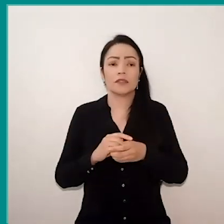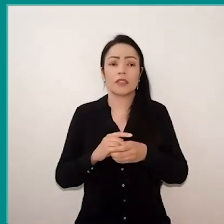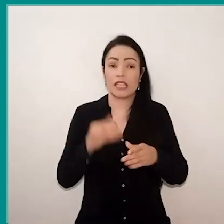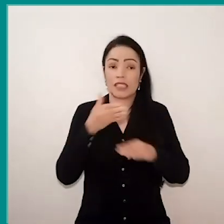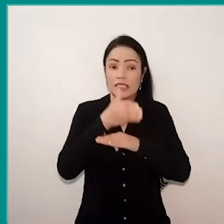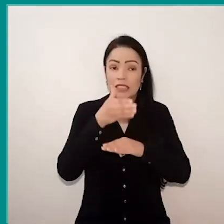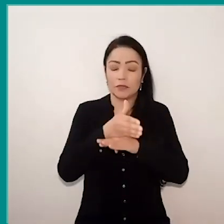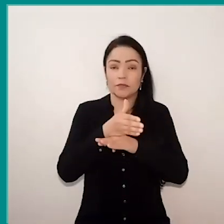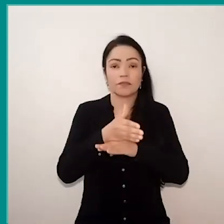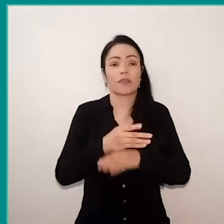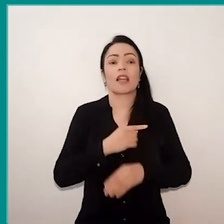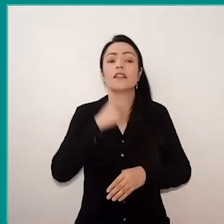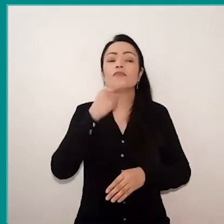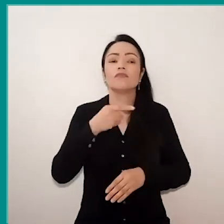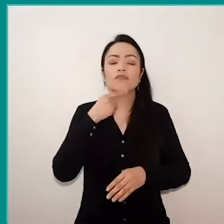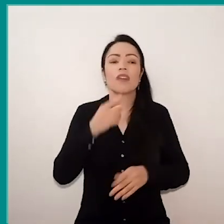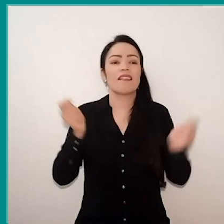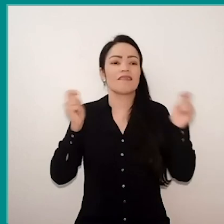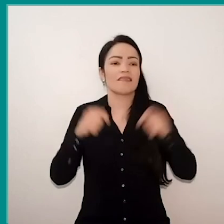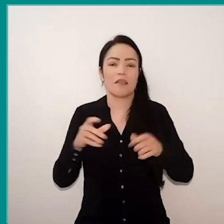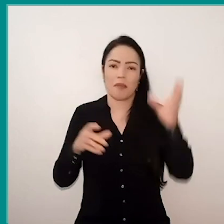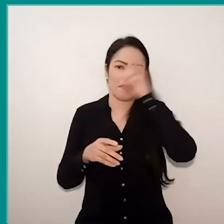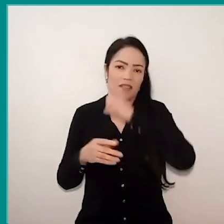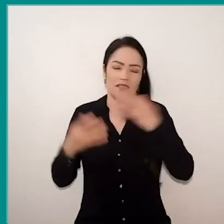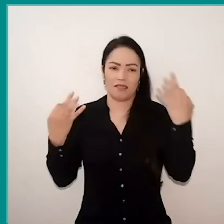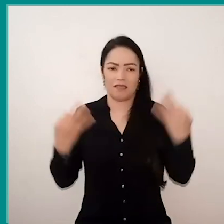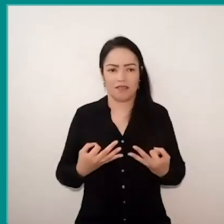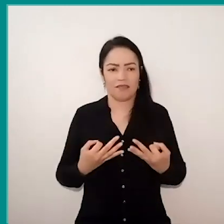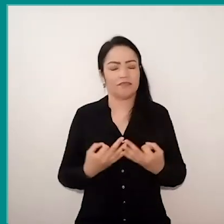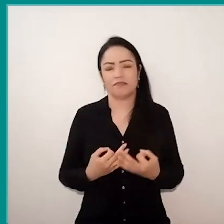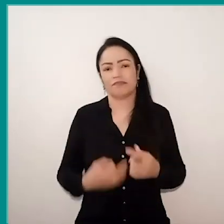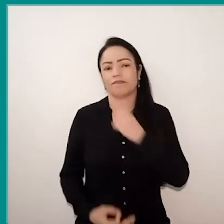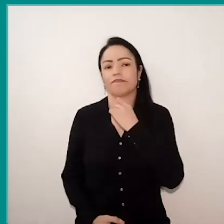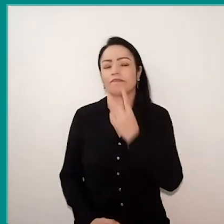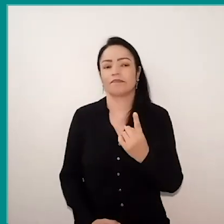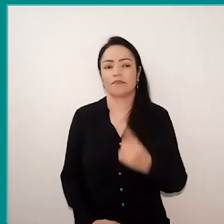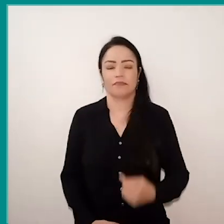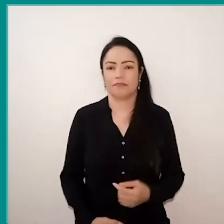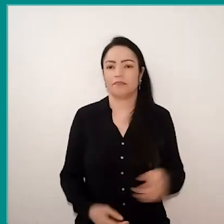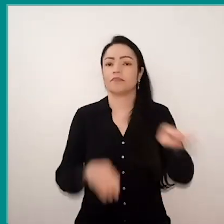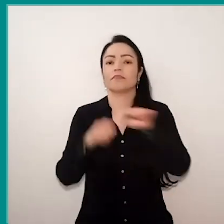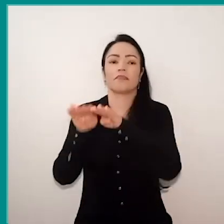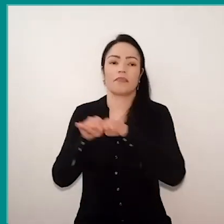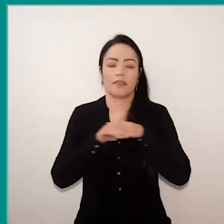there is no possibility of a fair education, of an egalitarian education, equitable,